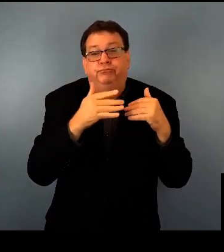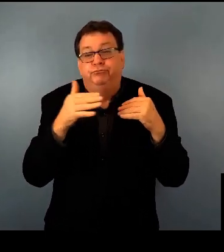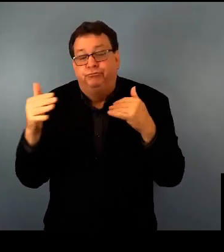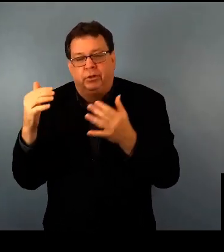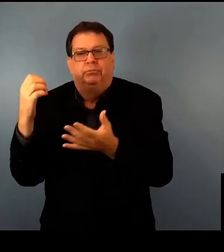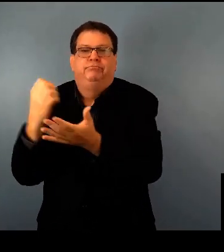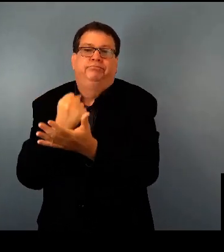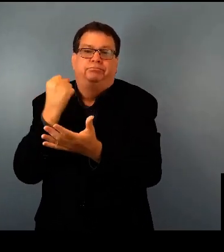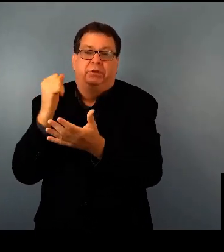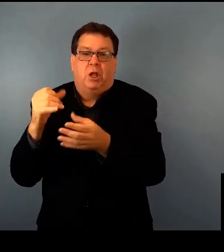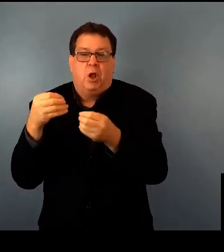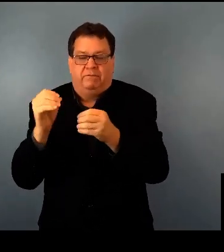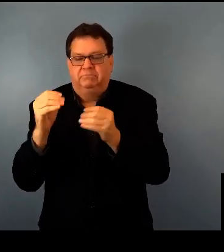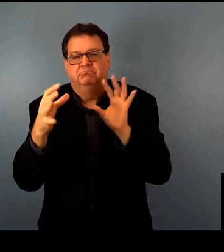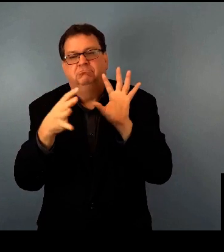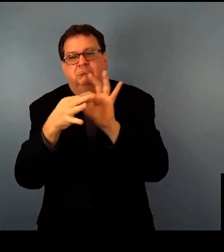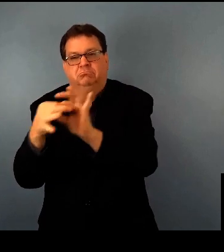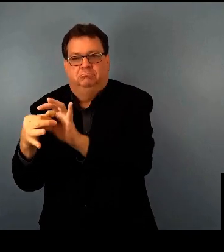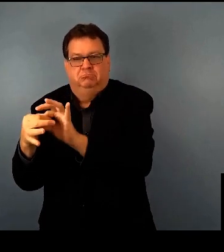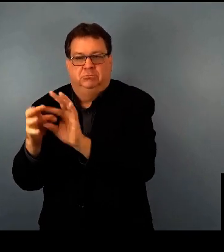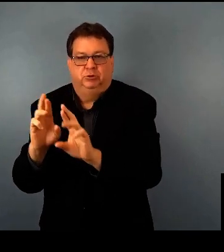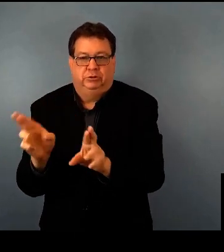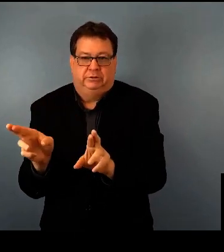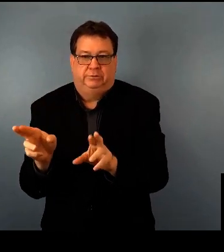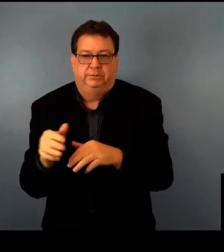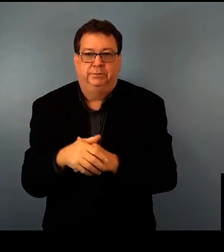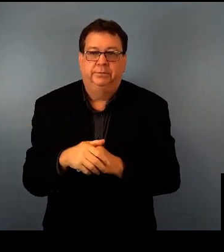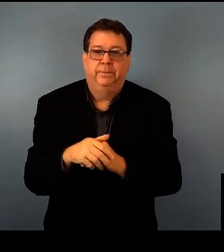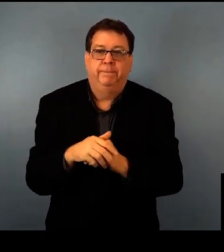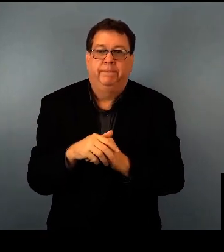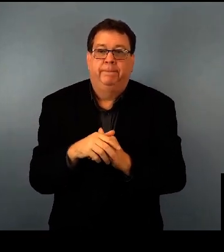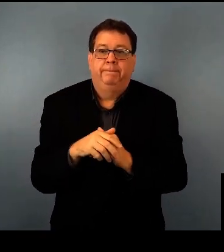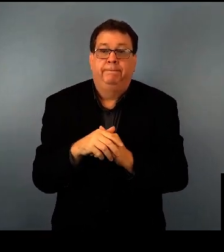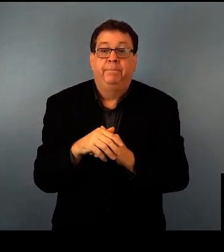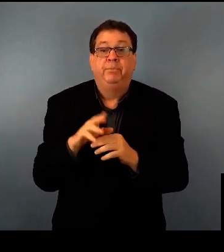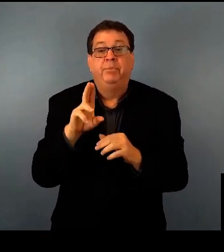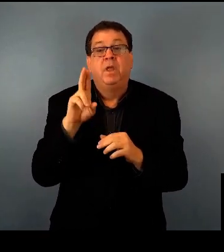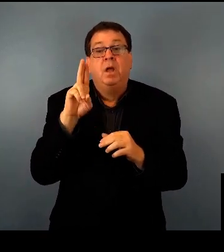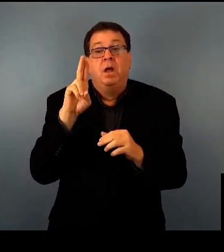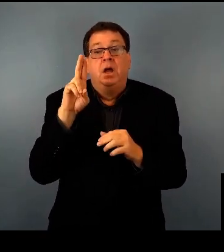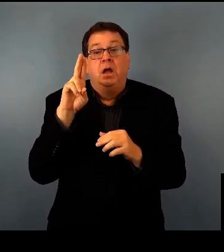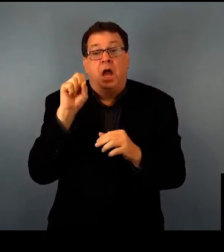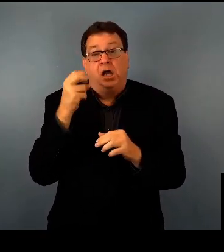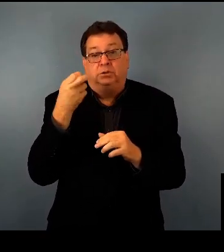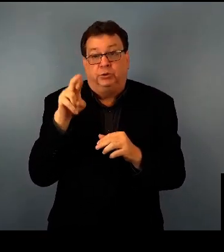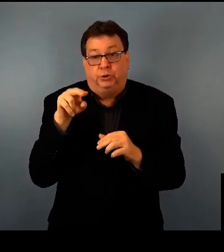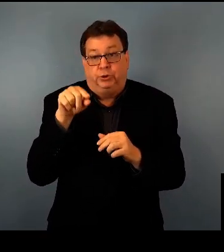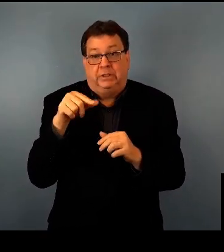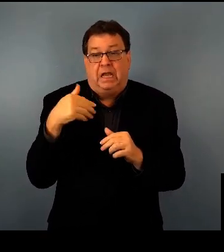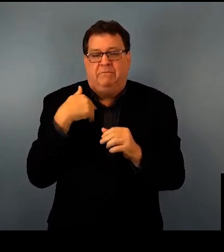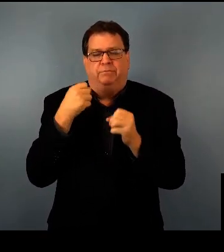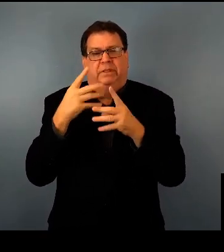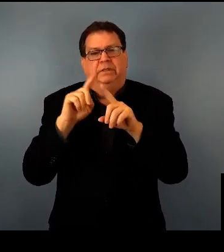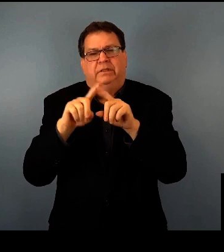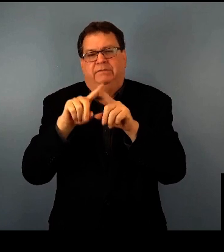Regarding Usher syndrome, there is currently one clinical trial underway right now that's a gene therapy